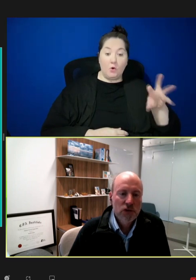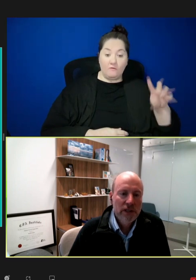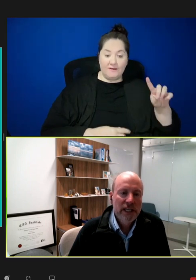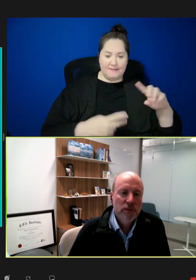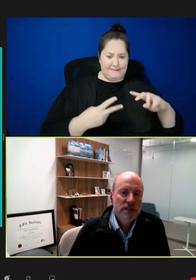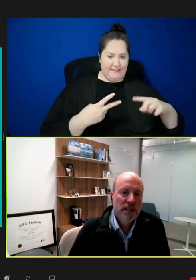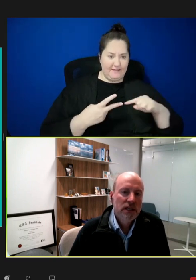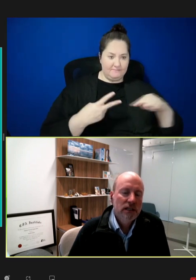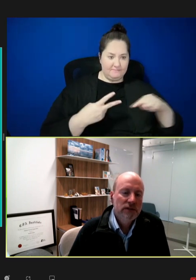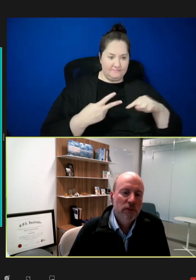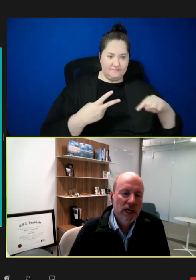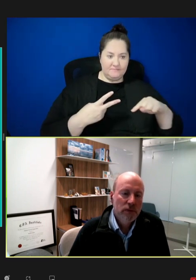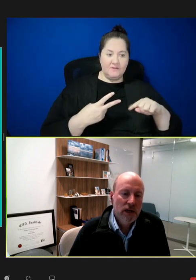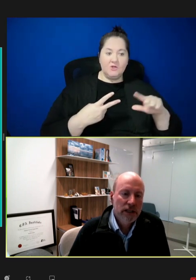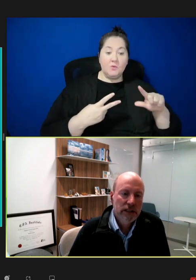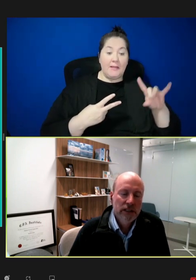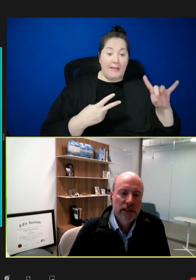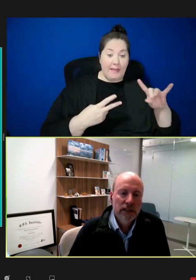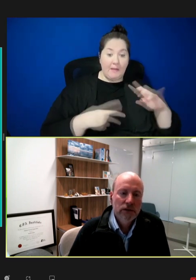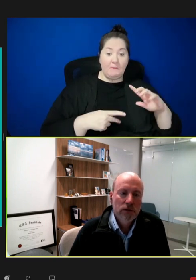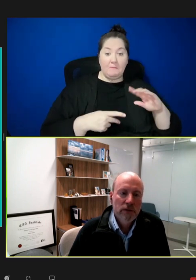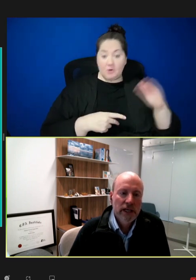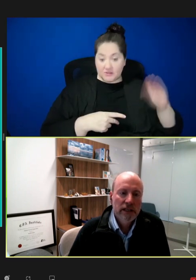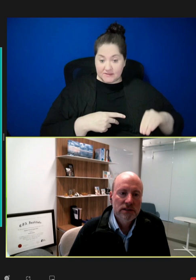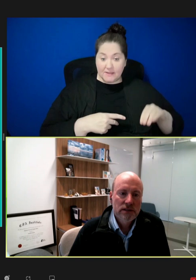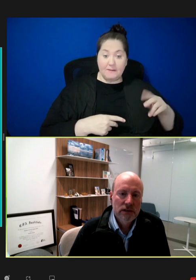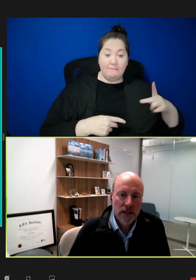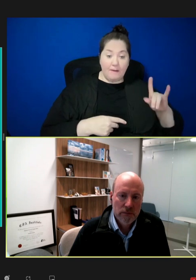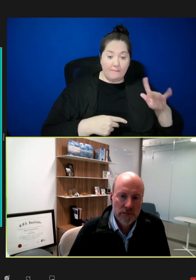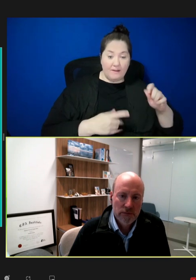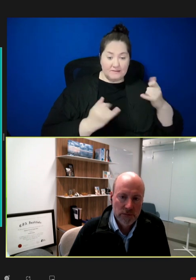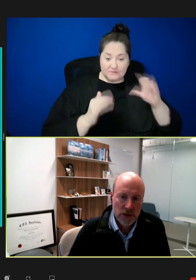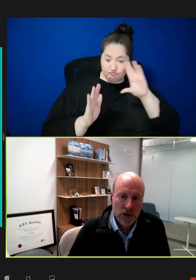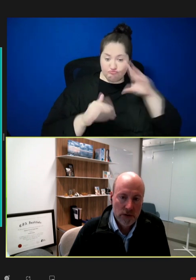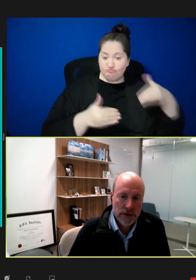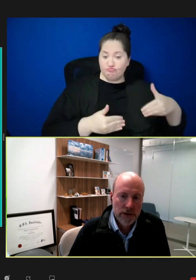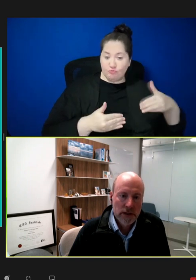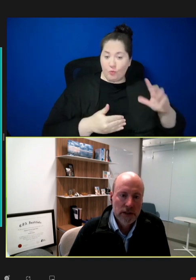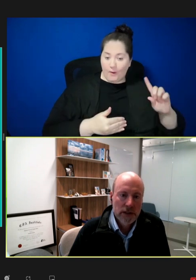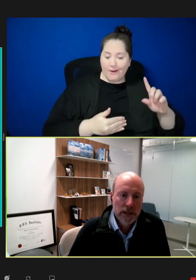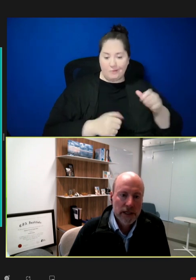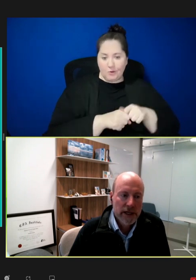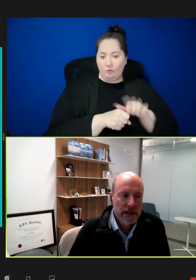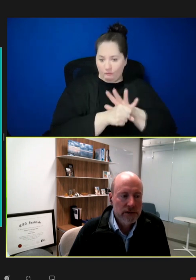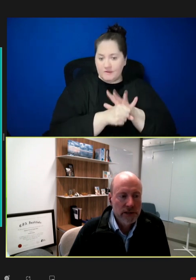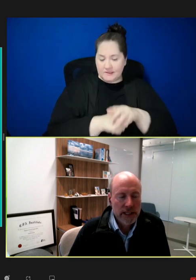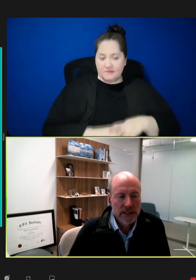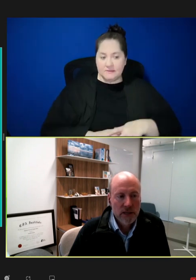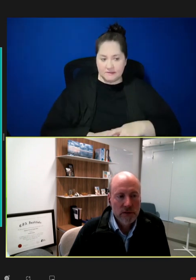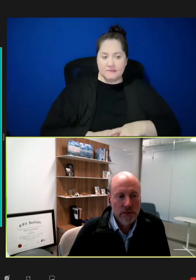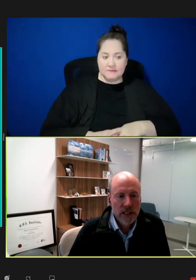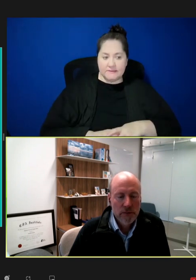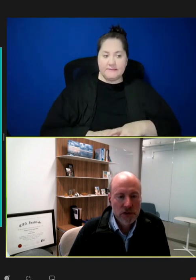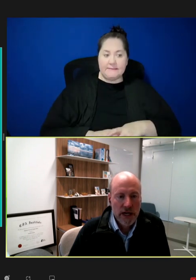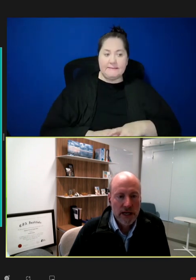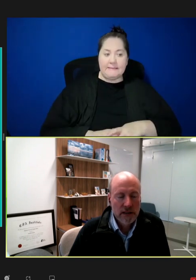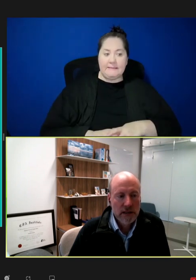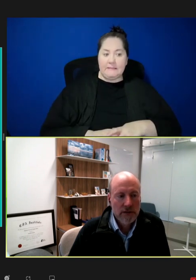28 percent of the pipeline remains for COVID. And like I said, we've been keeping track of